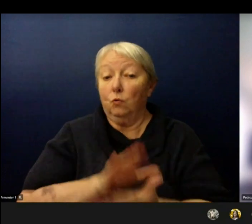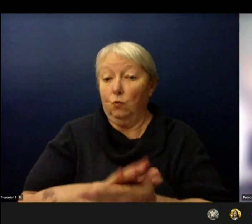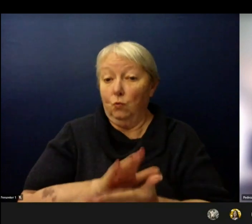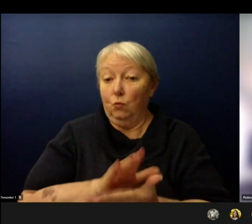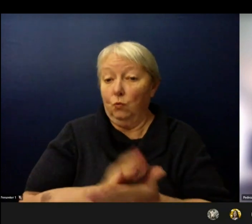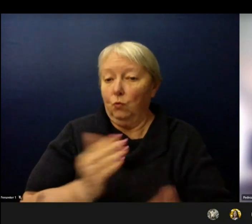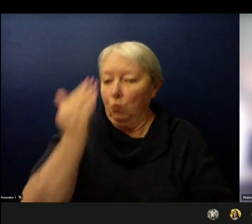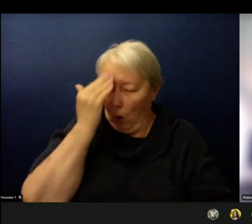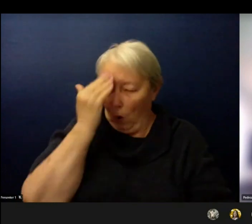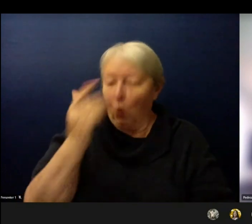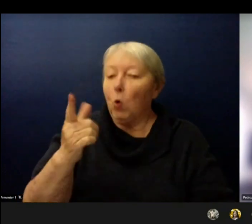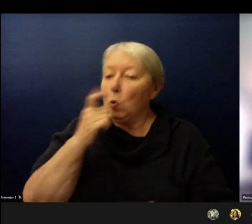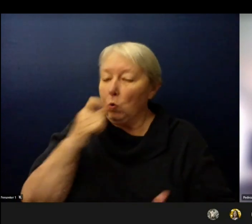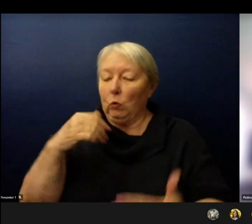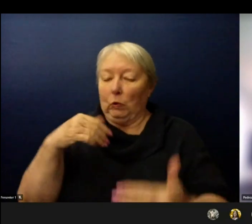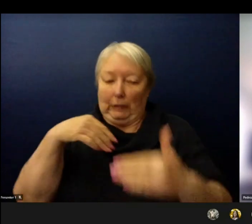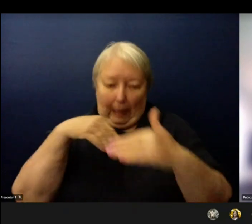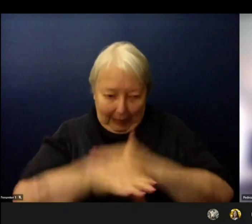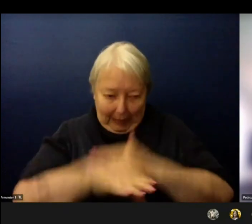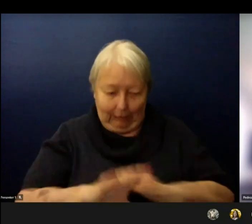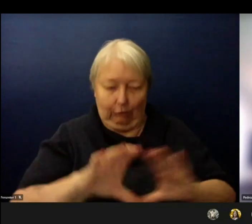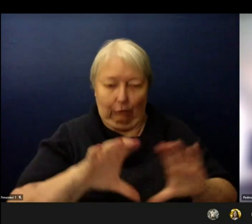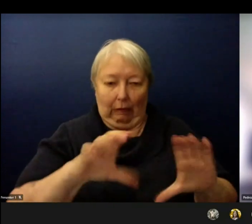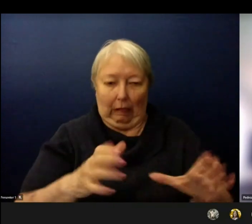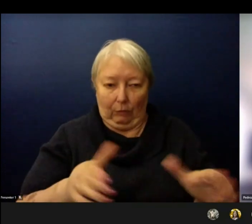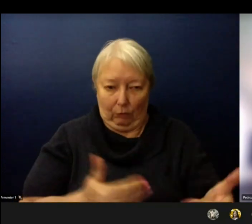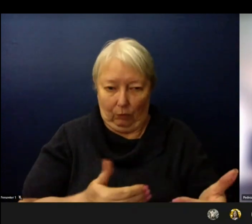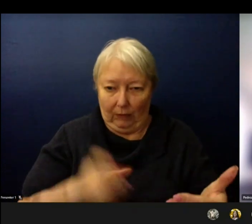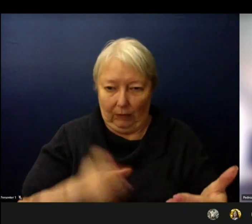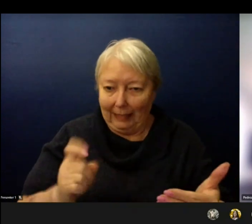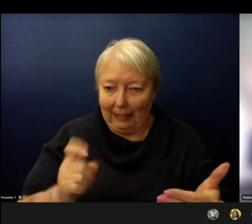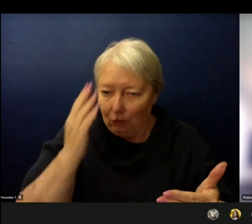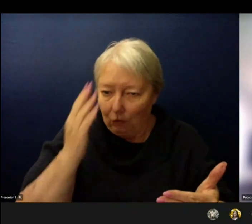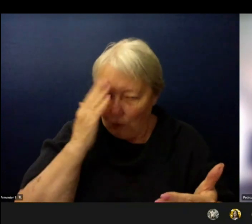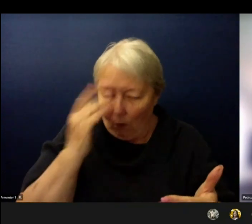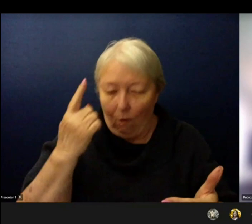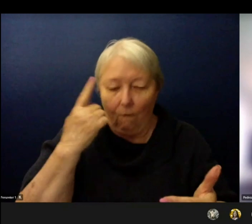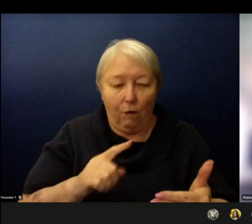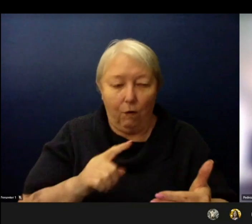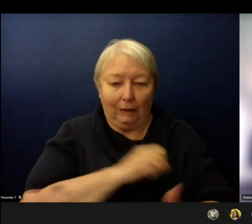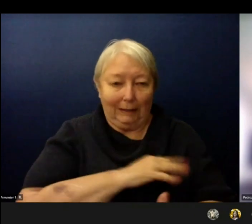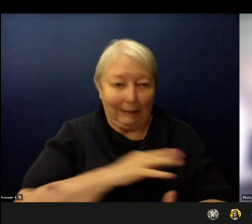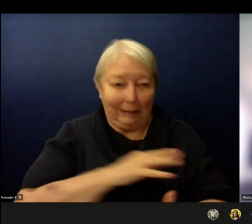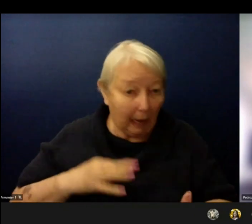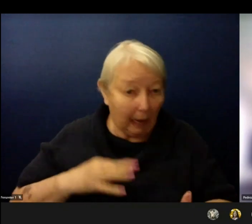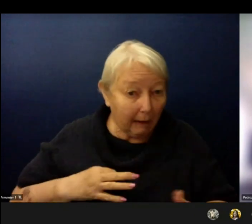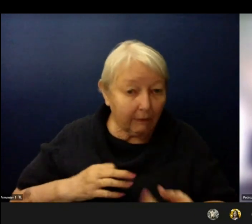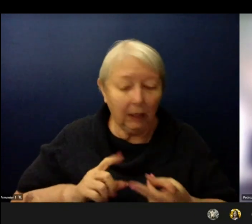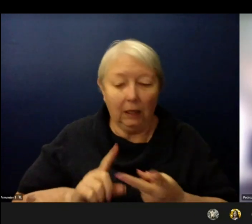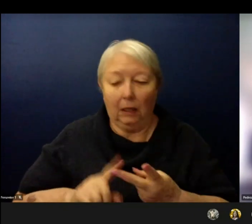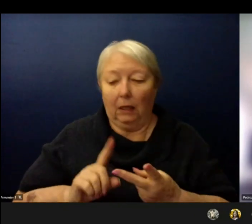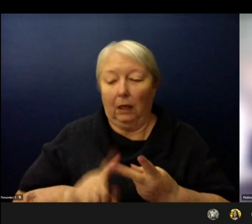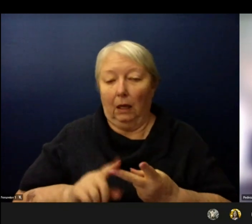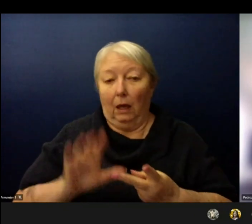They need this to determine staffing and cohorts this week. We encourage everyone to take this survey within the window